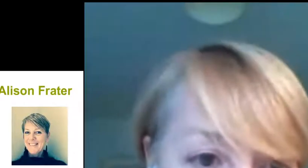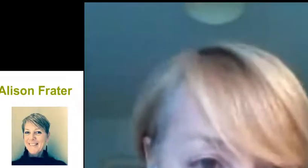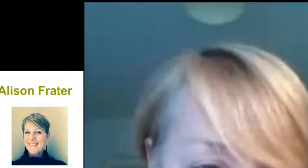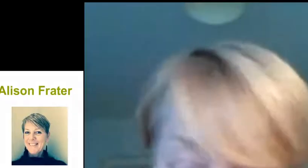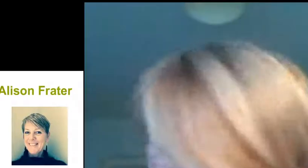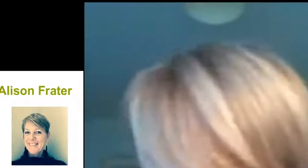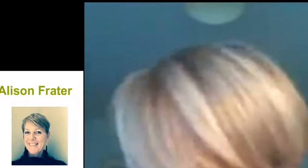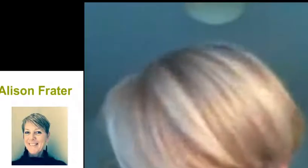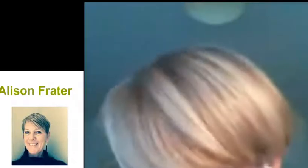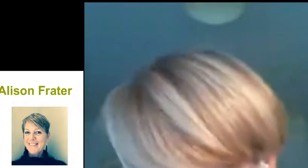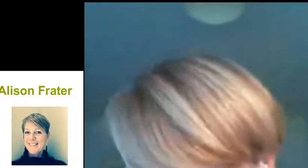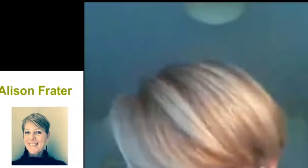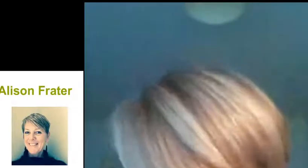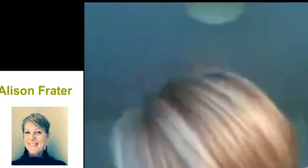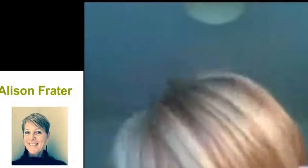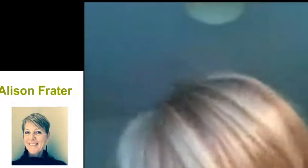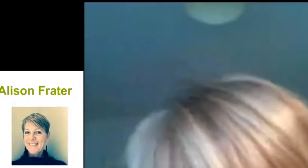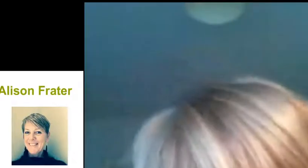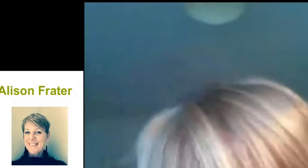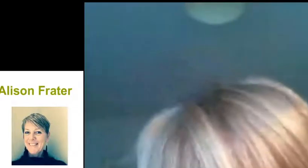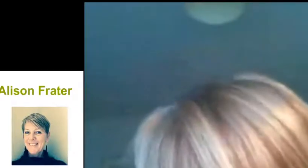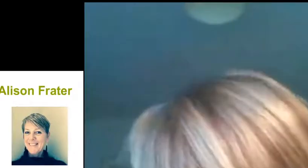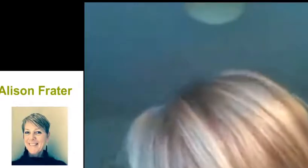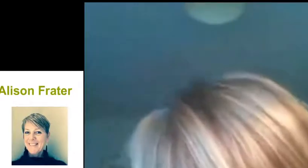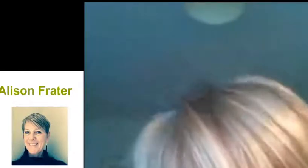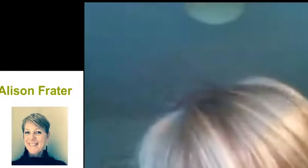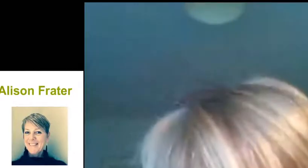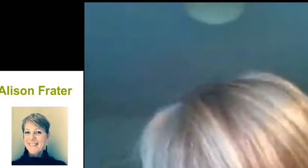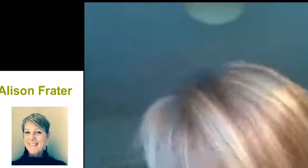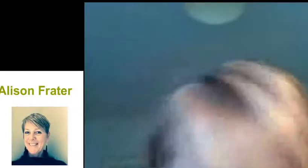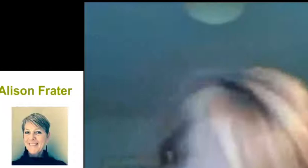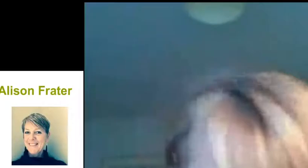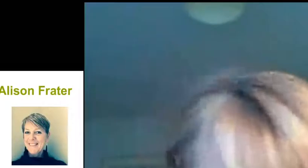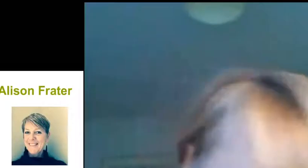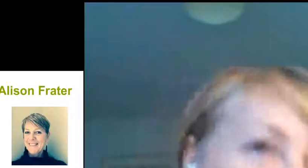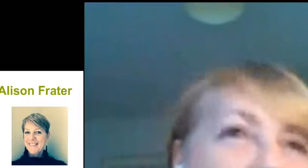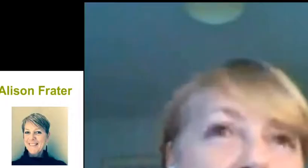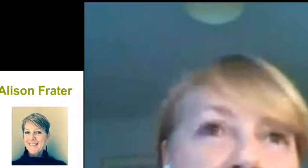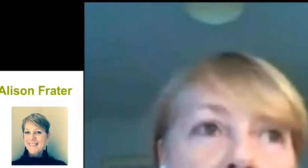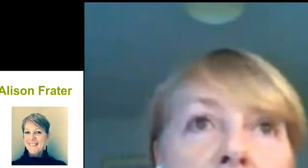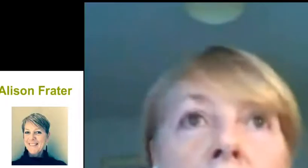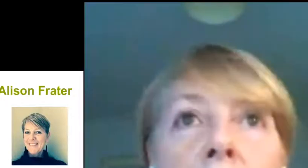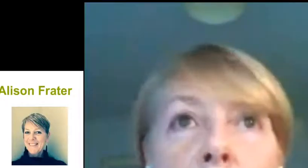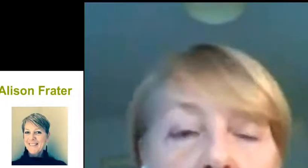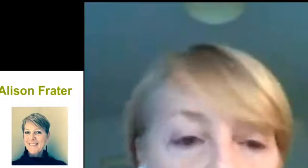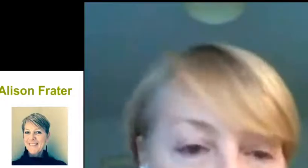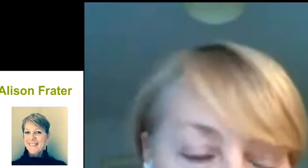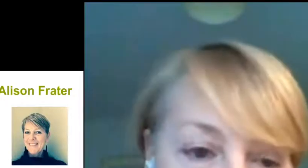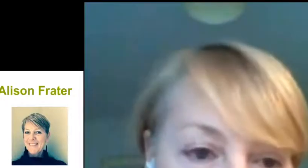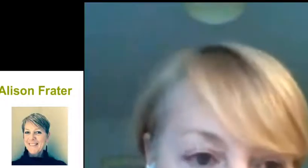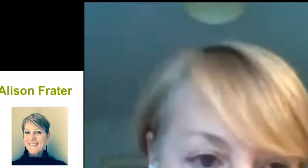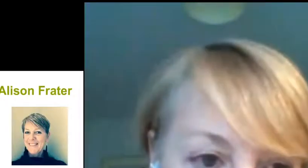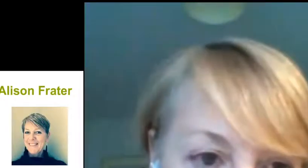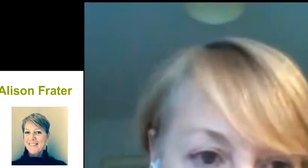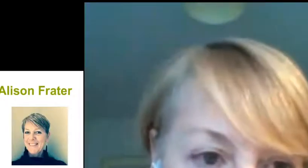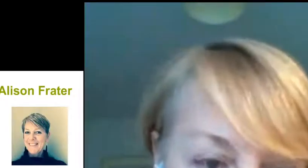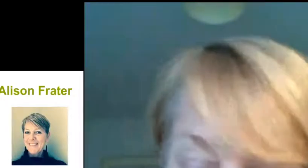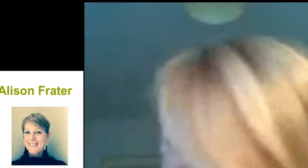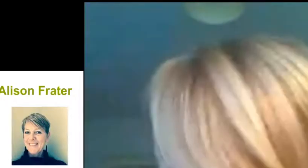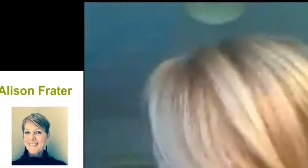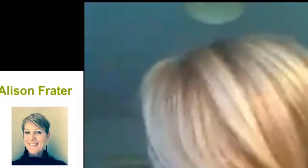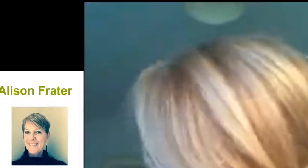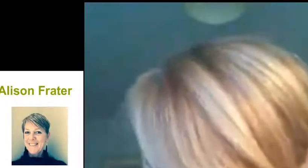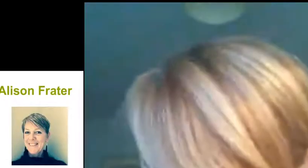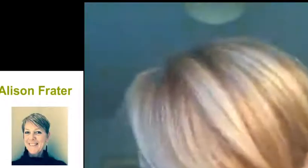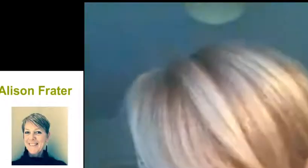discovered coronavirus called COVID-19, but also by its more technical name which is SARS-COV-2.